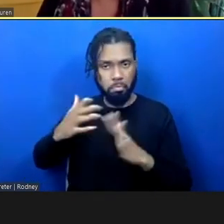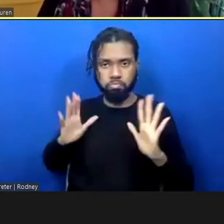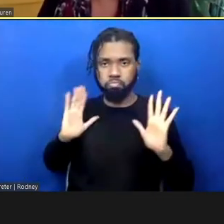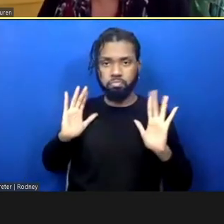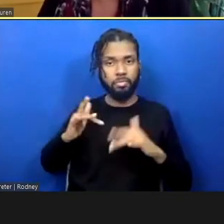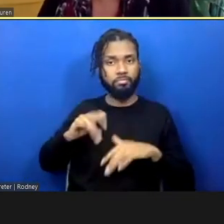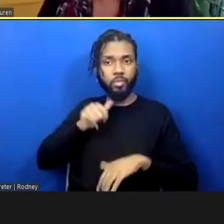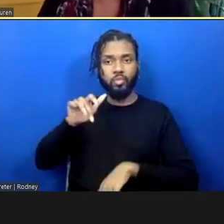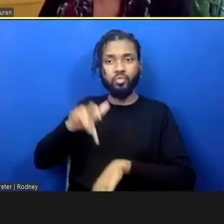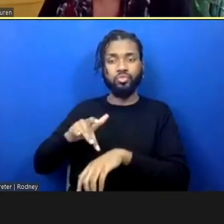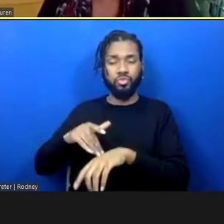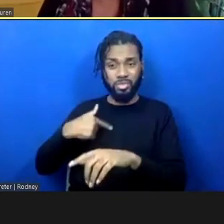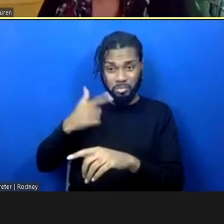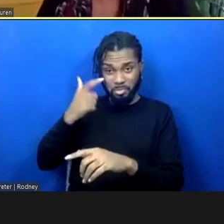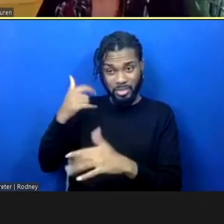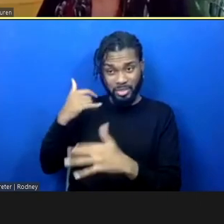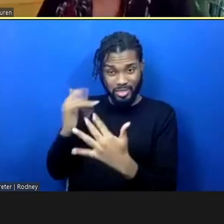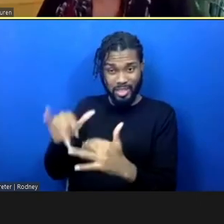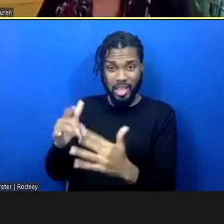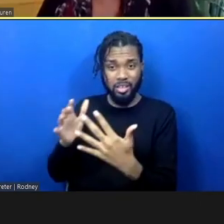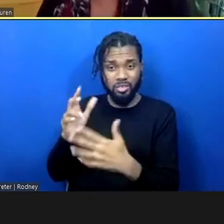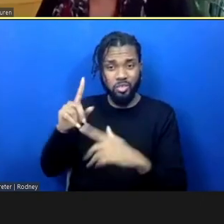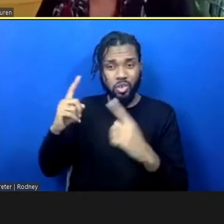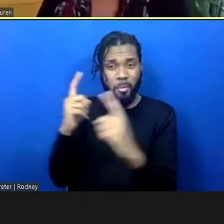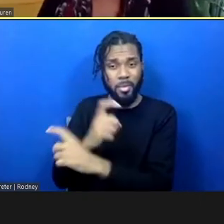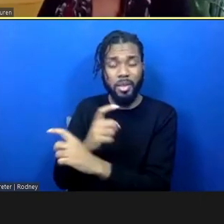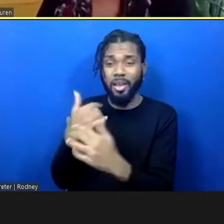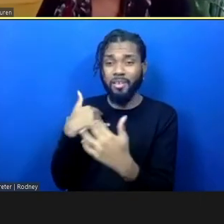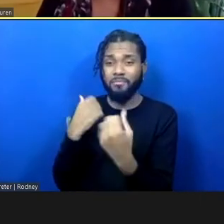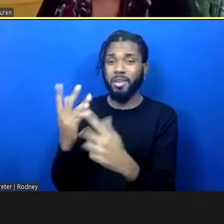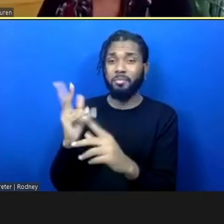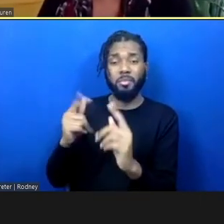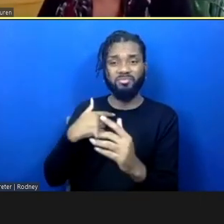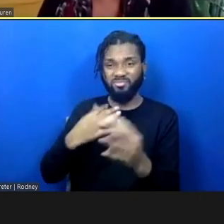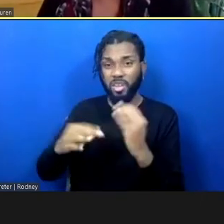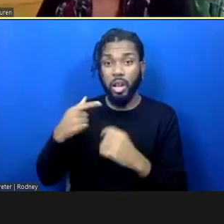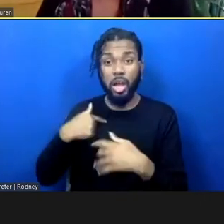certain folks that I trust. That's where I get my news from, that's where I make my decisions on.